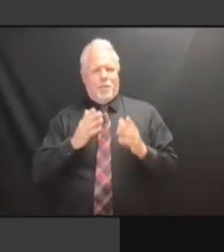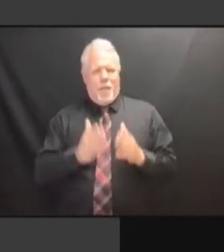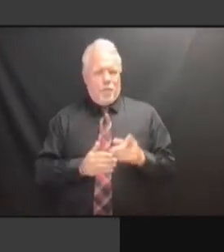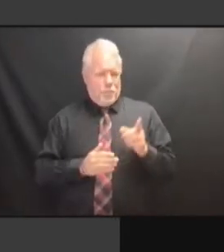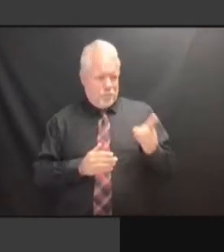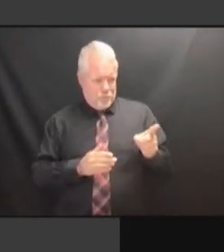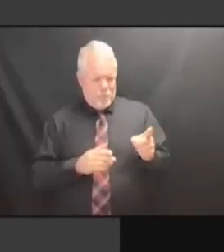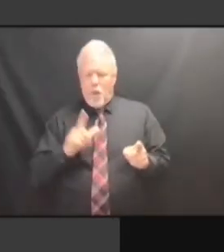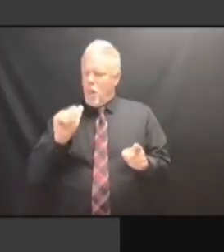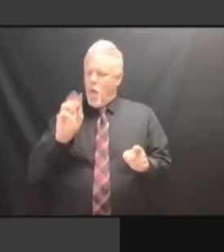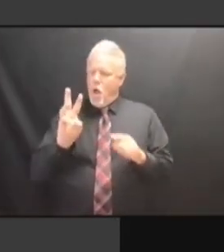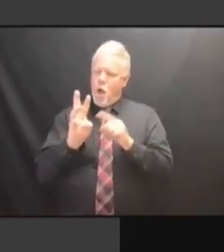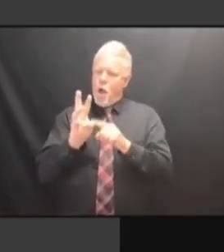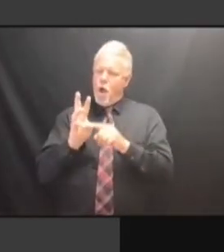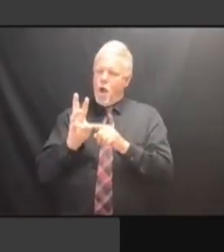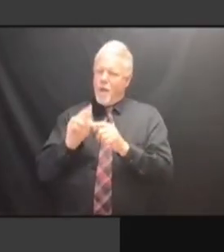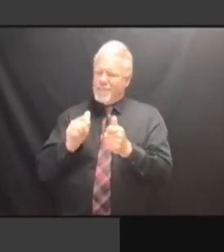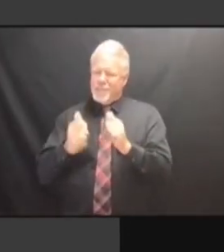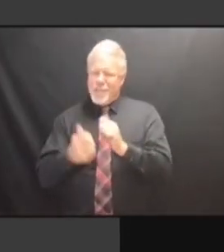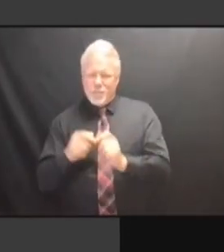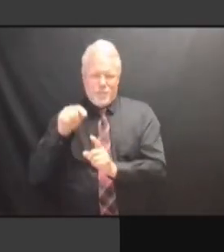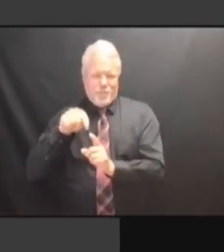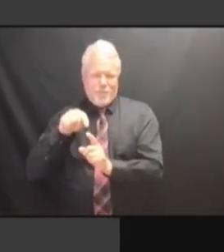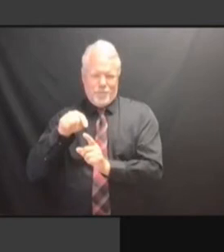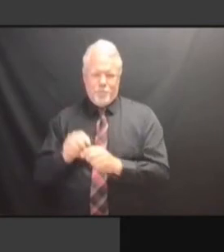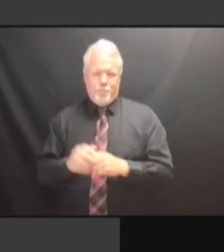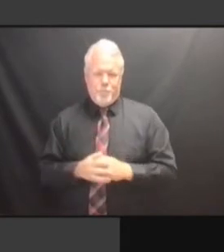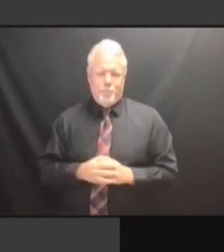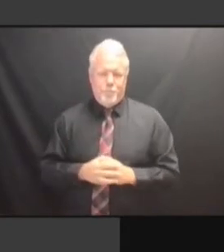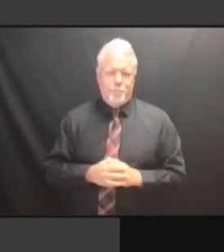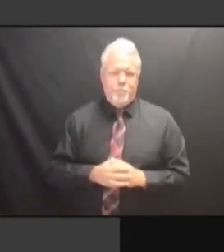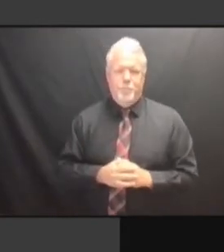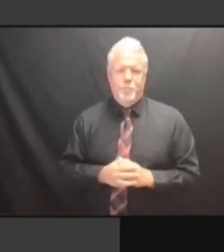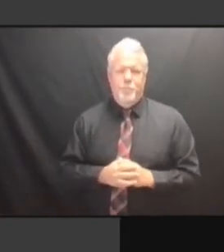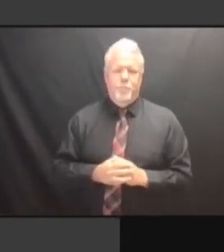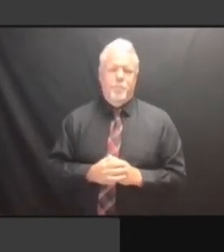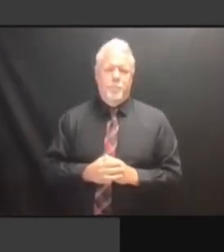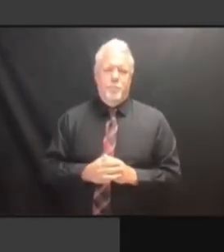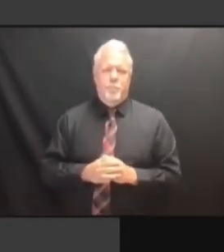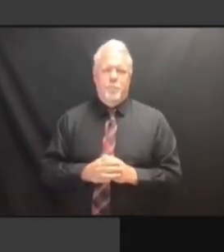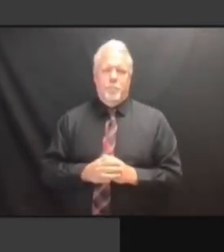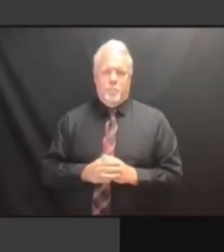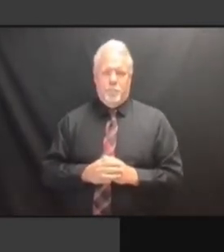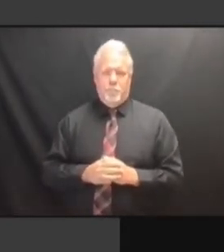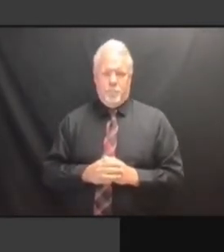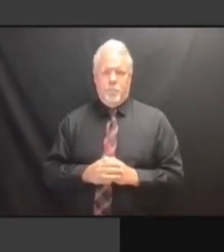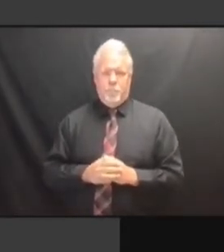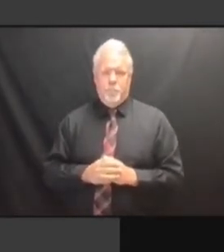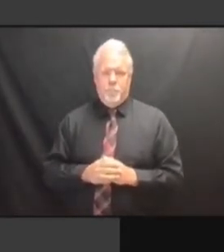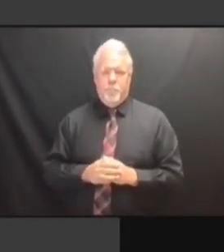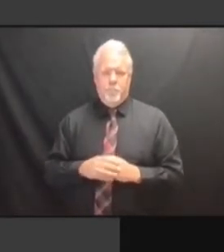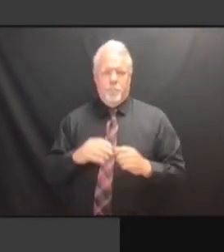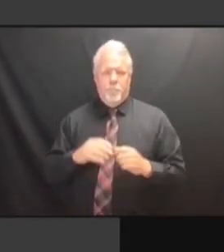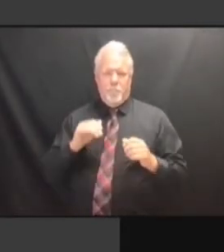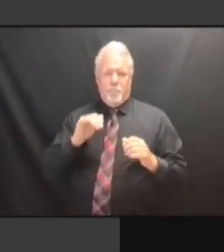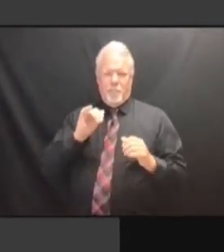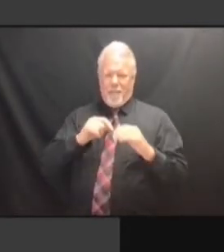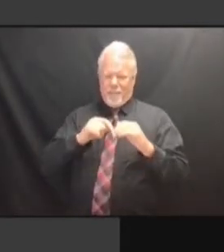IT REQUIRES THAT KIND OF LOOK AT THE IT REQUIRES THAT KIND OF LOOK AT THE SITUATION. THE SITUATION. THE SITUATION. YOU THE SITUATION. YOU HAVE THE SITUATION. YOU HAVE TO THE SITUATION. YOU HAVE TO TALK THE SITUATION. YOU HAVE TO TALK TO THE SITUATION. YOU HAVE TO TALK TO THE THE SITUATION. YOU HAVE TO TALK TO THE UNION, YOU HAVE TO TALK TO THE UNION, YOU HAVE TO TALK TO THE UNION, THAT YOU HAVE TO TALK TO THE UNION, THAT KIND YOU HAVE TO TALK TO THE UNION, THAT KIND OF YOU HAVE TO TALK TO THE UNION, THAT KIND OF STUFF YOU HAVE TO TALK TO THE UNION, THAT KIND OF STUFF TOO, YOU HAVE TO TALK TO THE UNION, THAT KIND OF STUFF TOO, I'VE THAT KIND OF STUFF TOO, I'VE THAT KIND OF STUFF TOO, I'VE BEEN THAT KIND OF STUFF TOO, I'VE BEEN THROUGH THAT KIND OF STUFF TOO, I'VE BEEN THROUGH IT THAT KIND OF STUFF TOO, I'VE BEEN THROUGH IT ALL, THAT KIND OF STUFF TOO, I'VE BEEN THROUGH IT ALL, I THAT KIND OF STUFF TOO, I'VE BEEN THROUGH IT ALL, I CAN THAT KIND OF STUFF TOO, I'VE BEEN THROUGH IT ALL, I CAN TELL BEEN THROUGH IT ALL, I CAN TELL BEEN THROUGH IT ALL, I CAN TELL YOU BEEN THROUGH IT ALL, I CAN TELL YOU ABOUT BEEN THROUGH IT ALL, I CAN TELL YOU ABOUT IT. YOU ABOUT IT. YOU ABOUT IT. BUT YOU ABOUT IT. BUT IT YOU ABOUT IT. BUT IT CAN